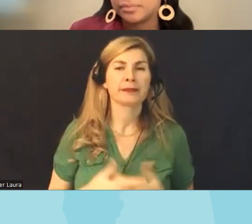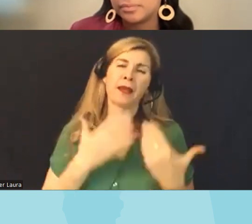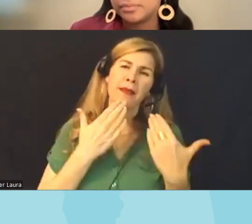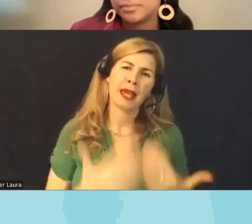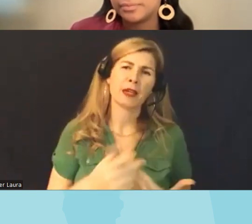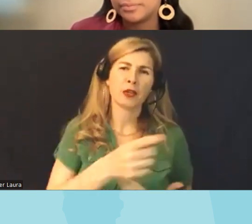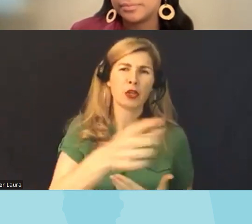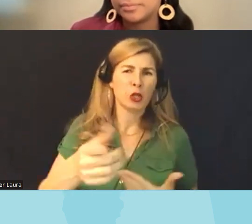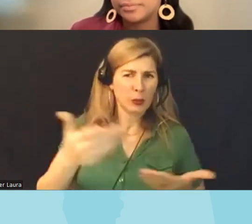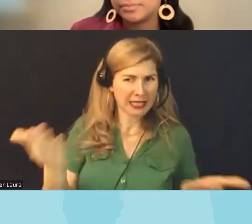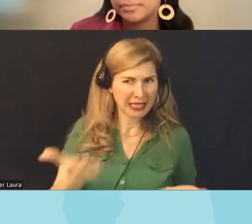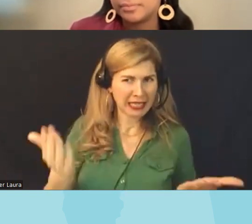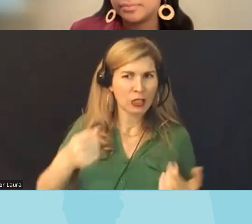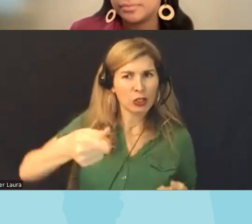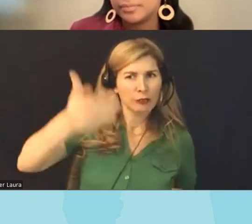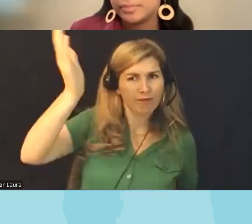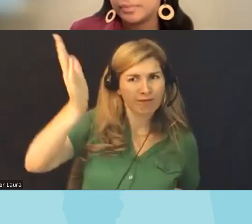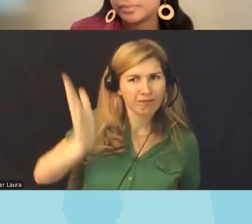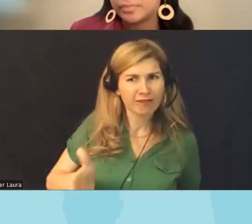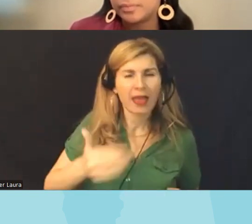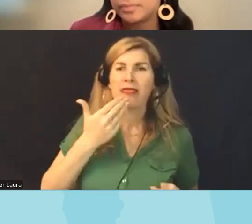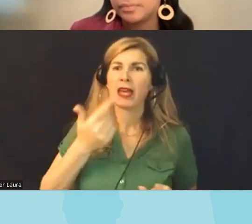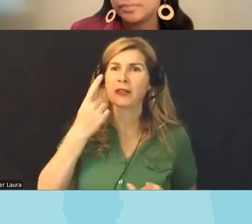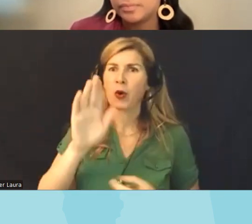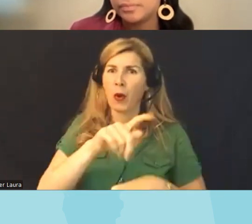want to thank thank you all so much not only for your time today but for all of the work that you